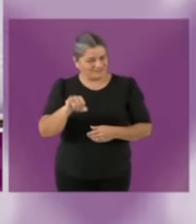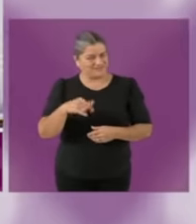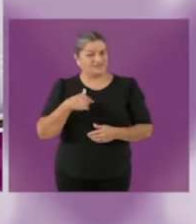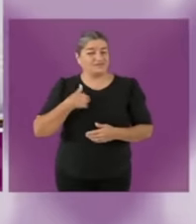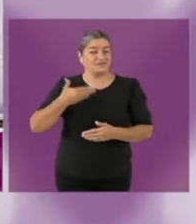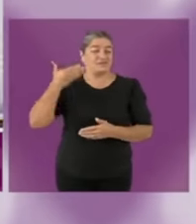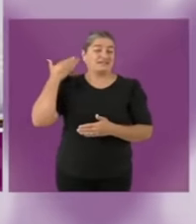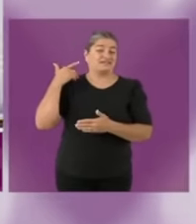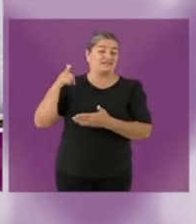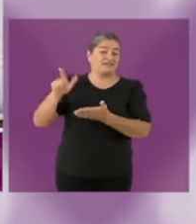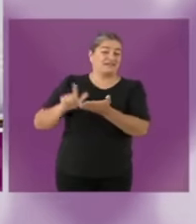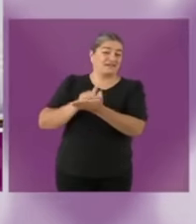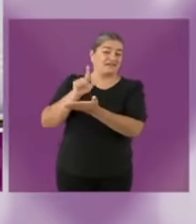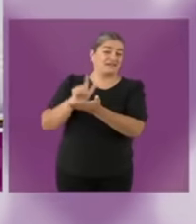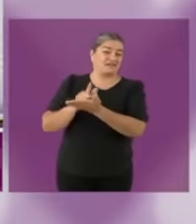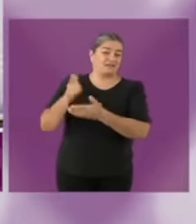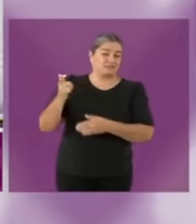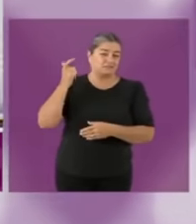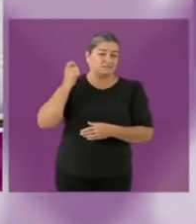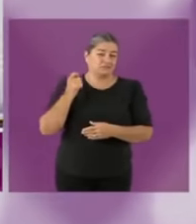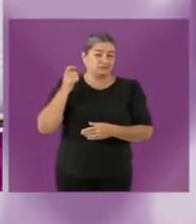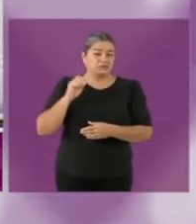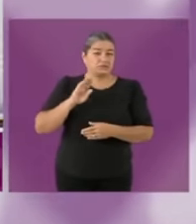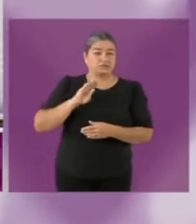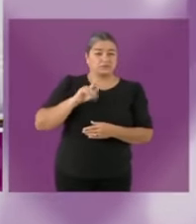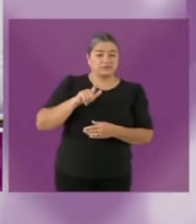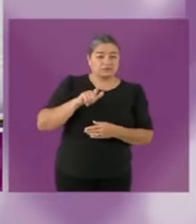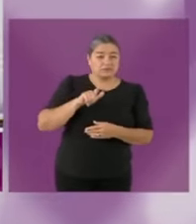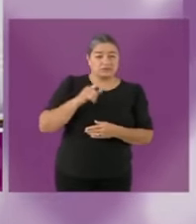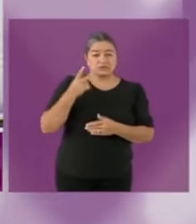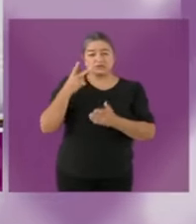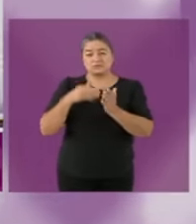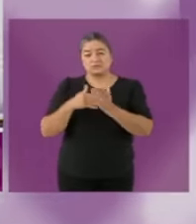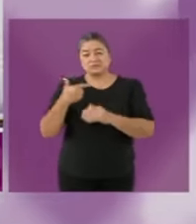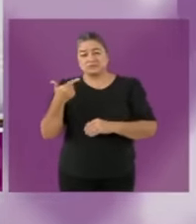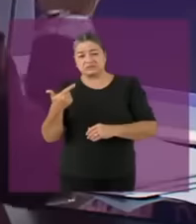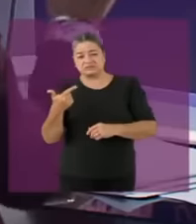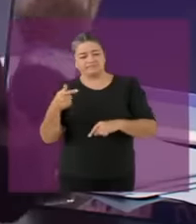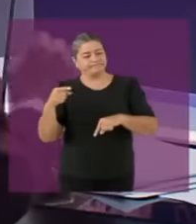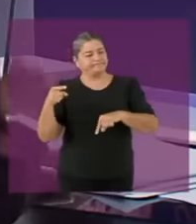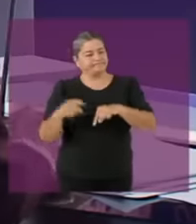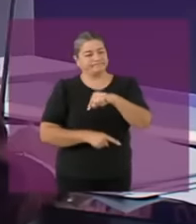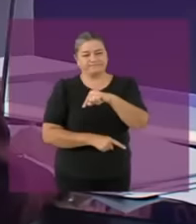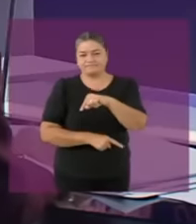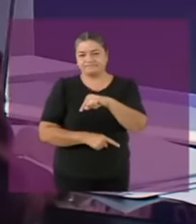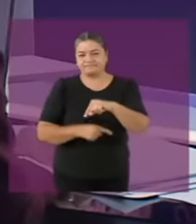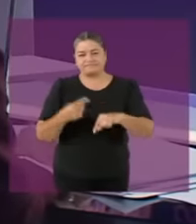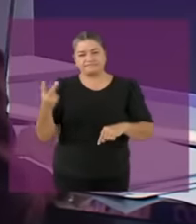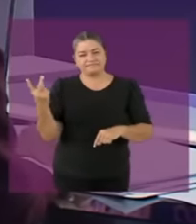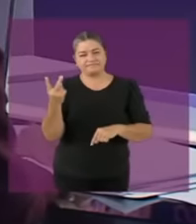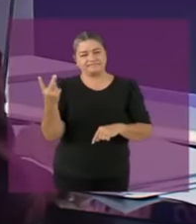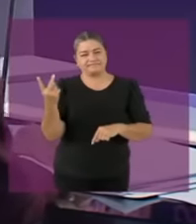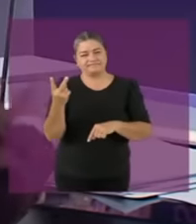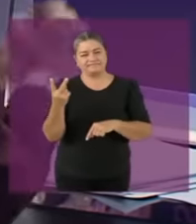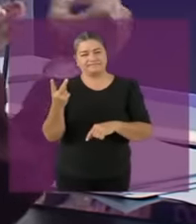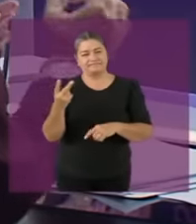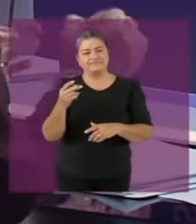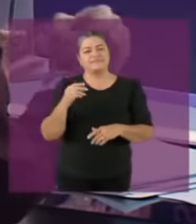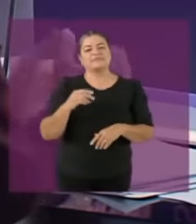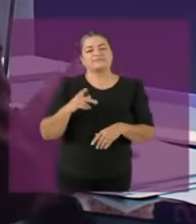the parties that defend the prian candidate and we are also proposing the